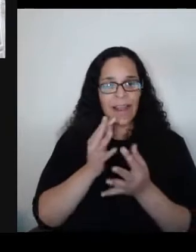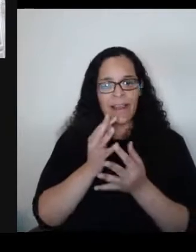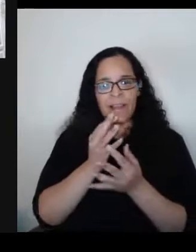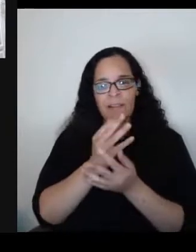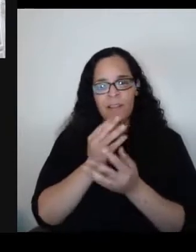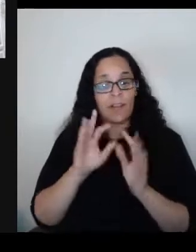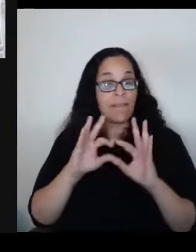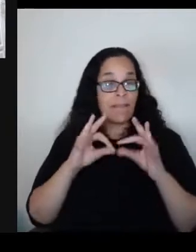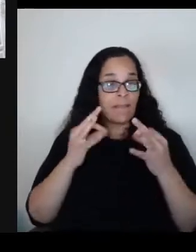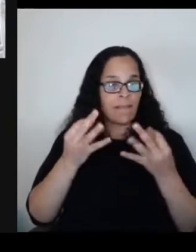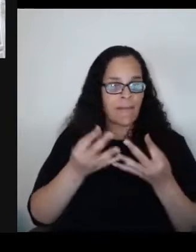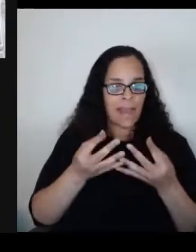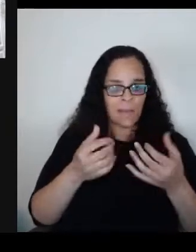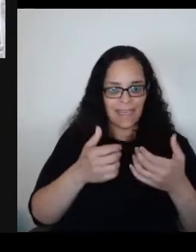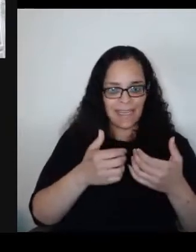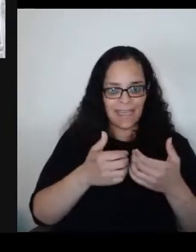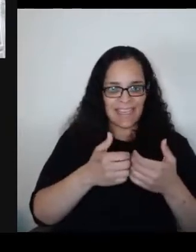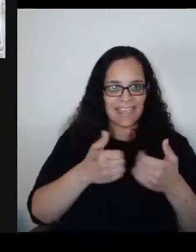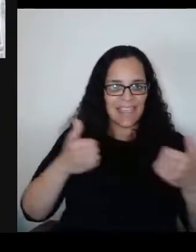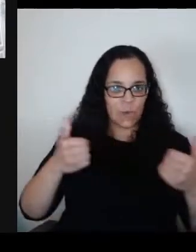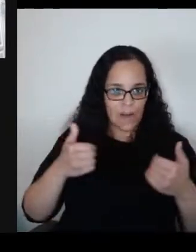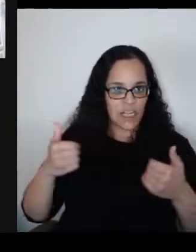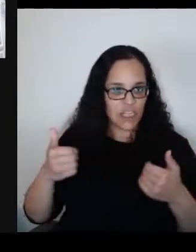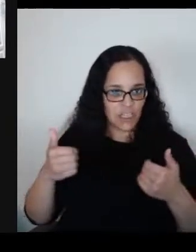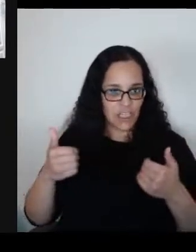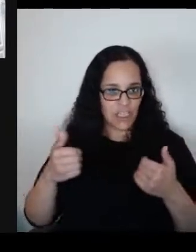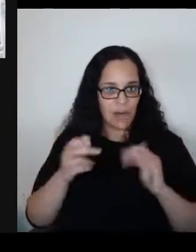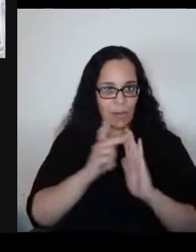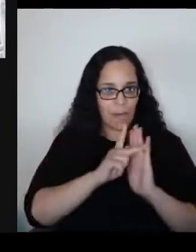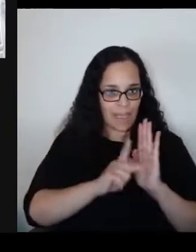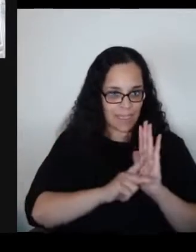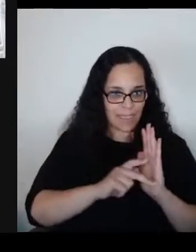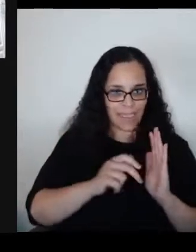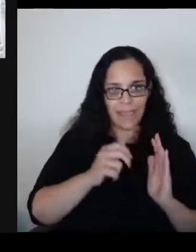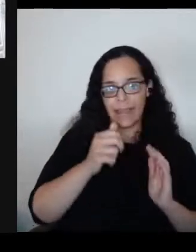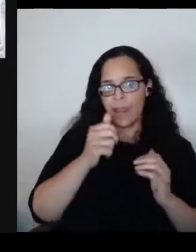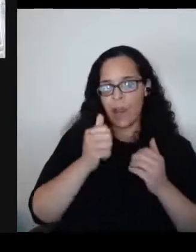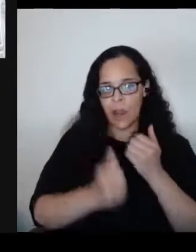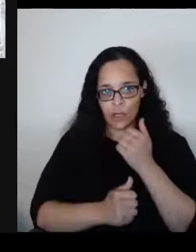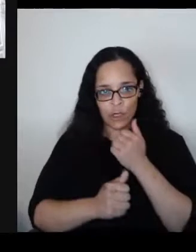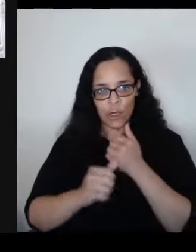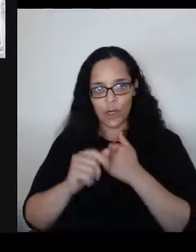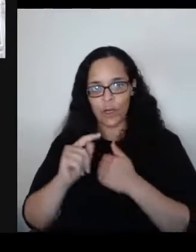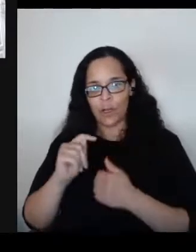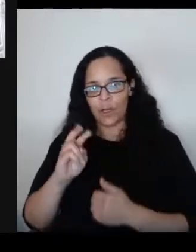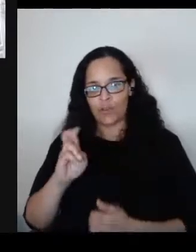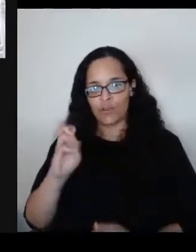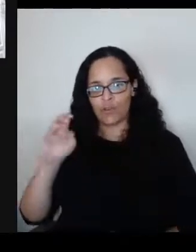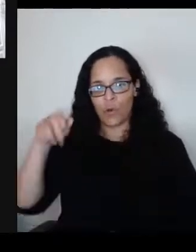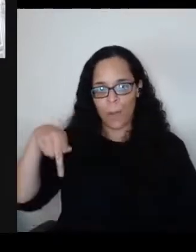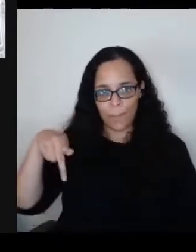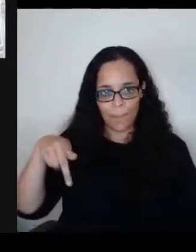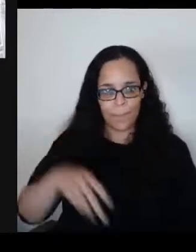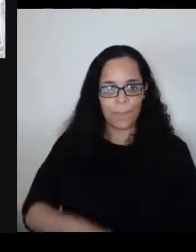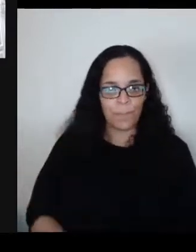under the Trump Administration and I want to ask, if I could, if you'll forgive me,